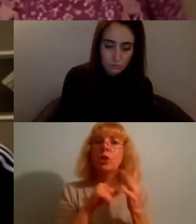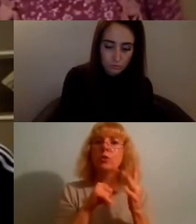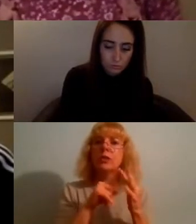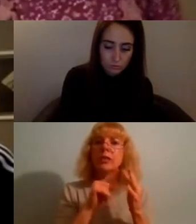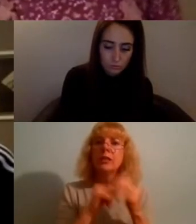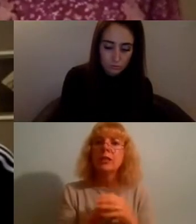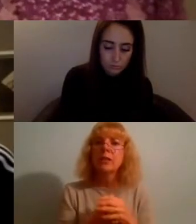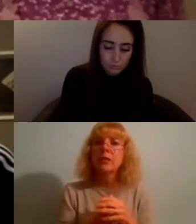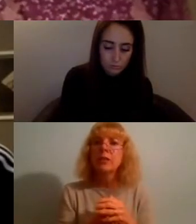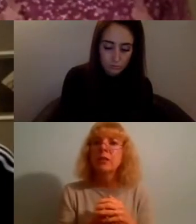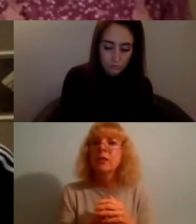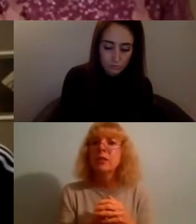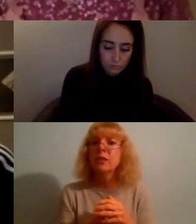oh we can't hear you i'm afraid